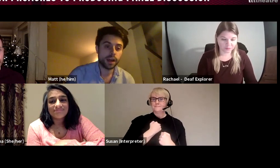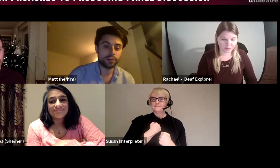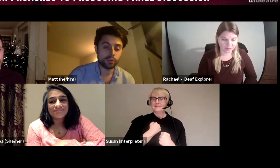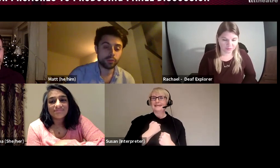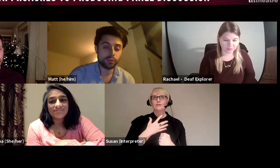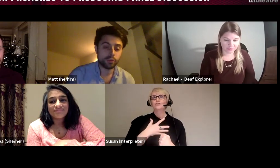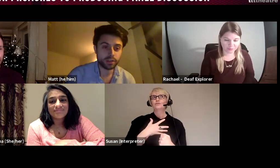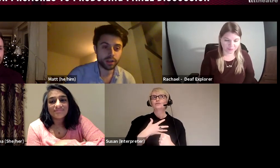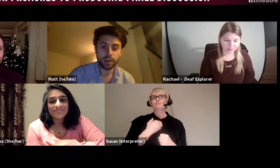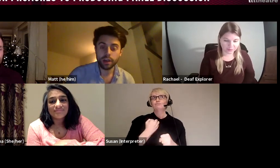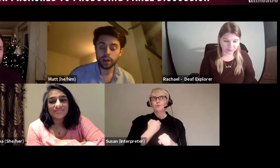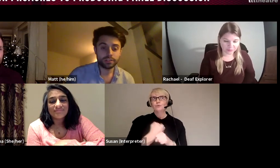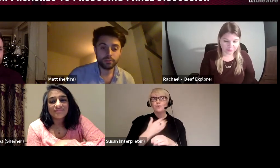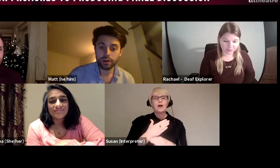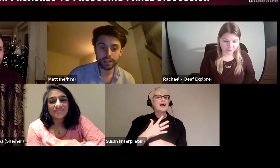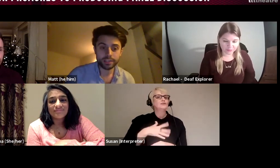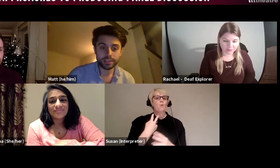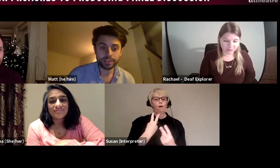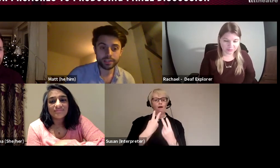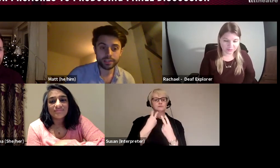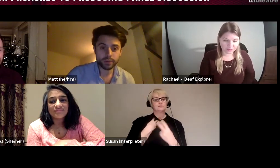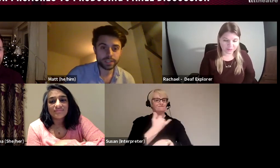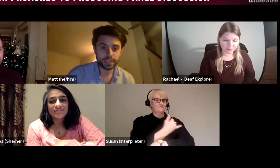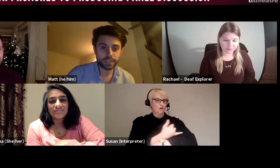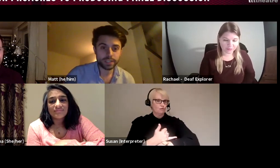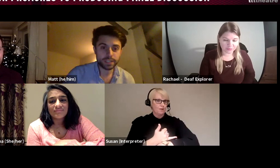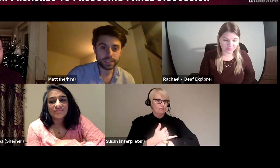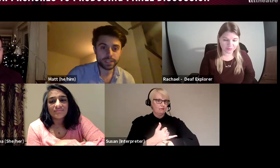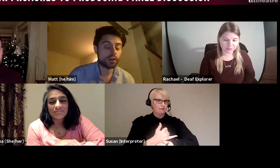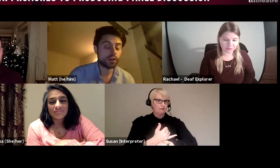and not wanting to go, you know what, I don't think we can raise any more money or you know